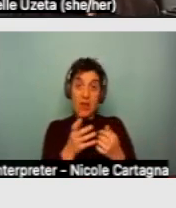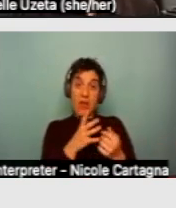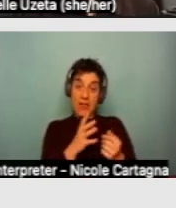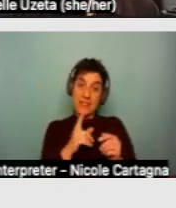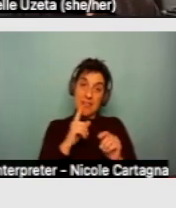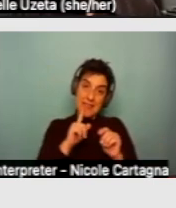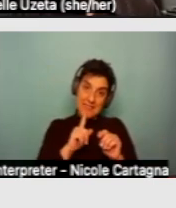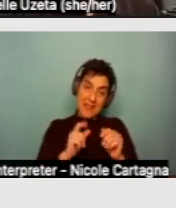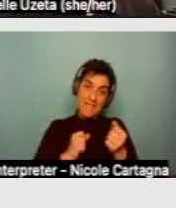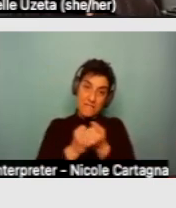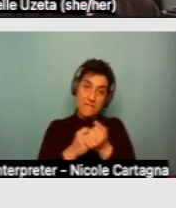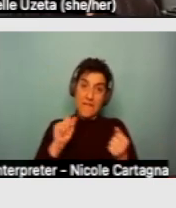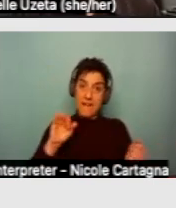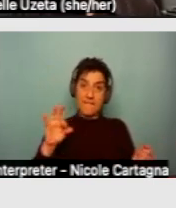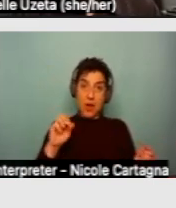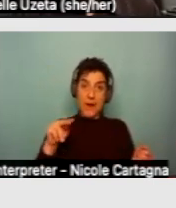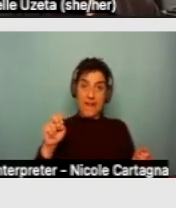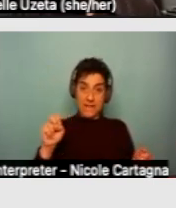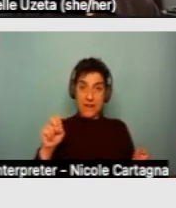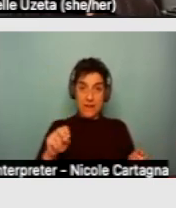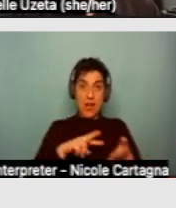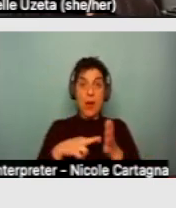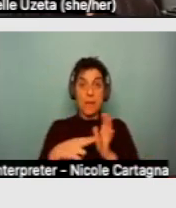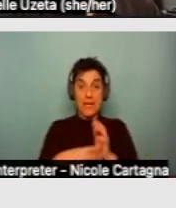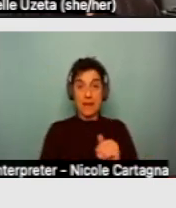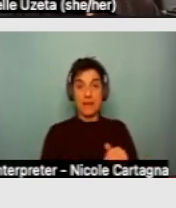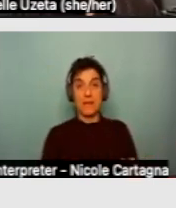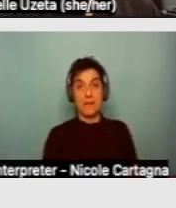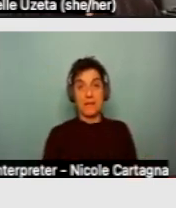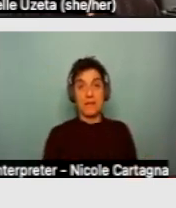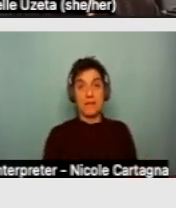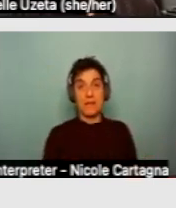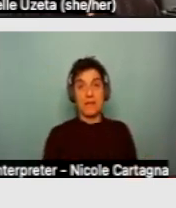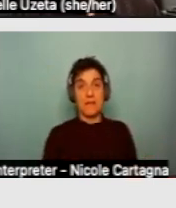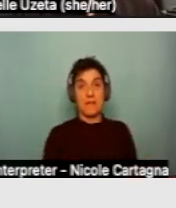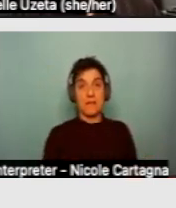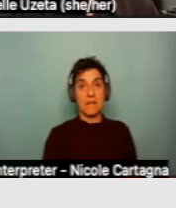So housing providers must engage in an interactive process with prospective tenants and tenants